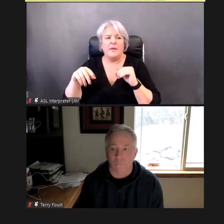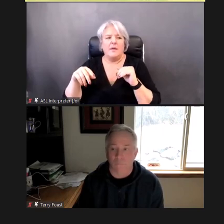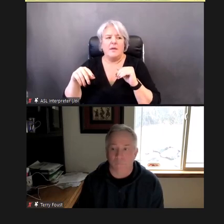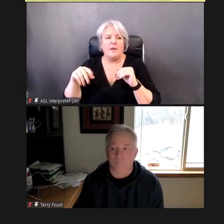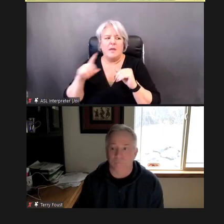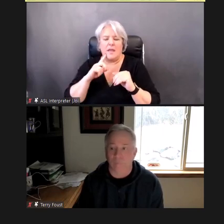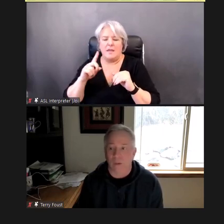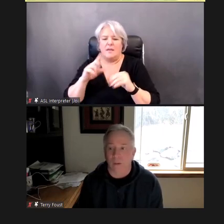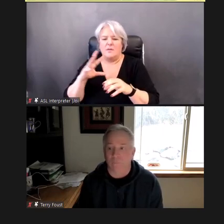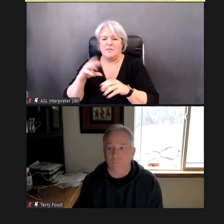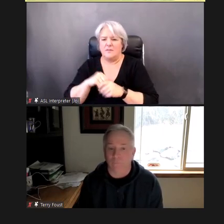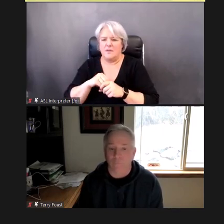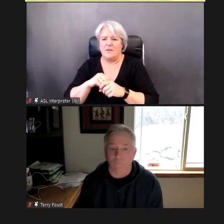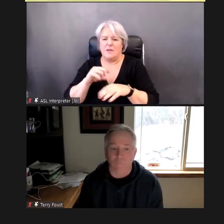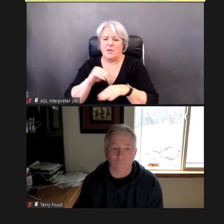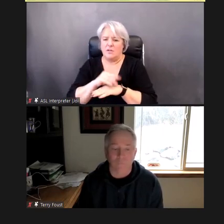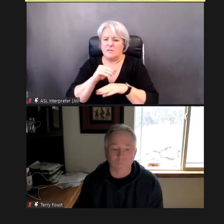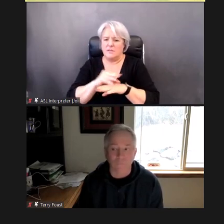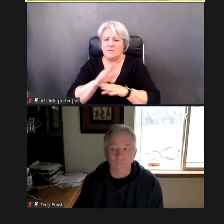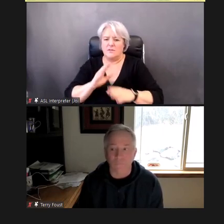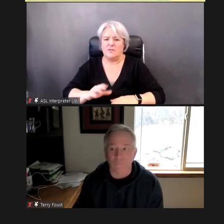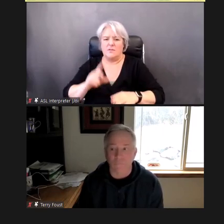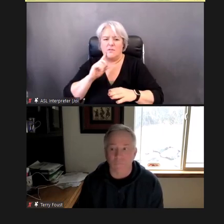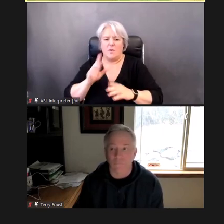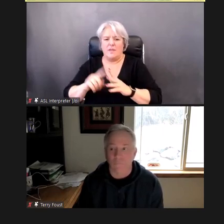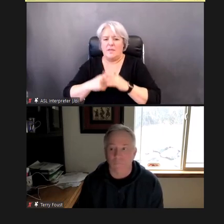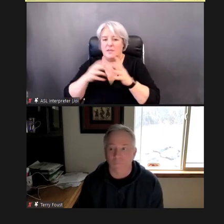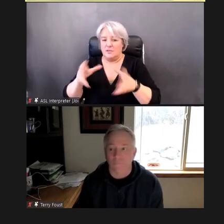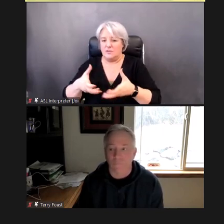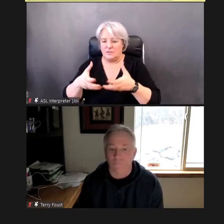speech language pathologist, who served as consultant to the ECHO